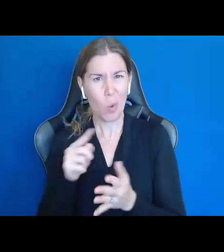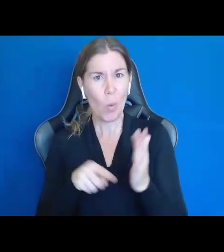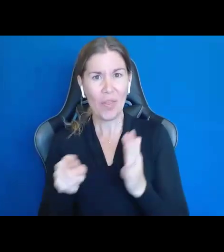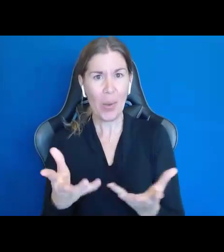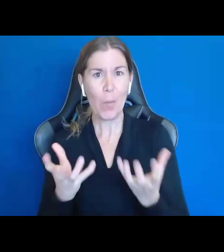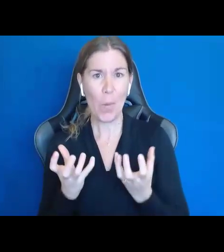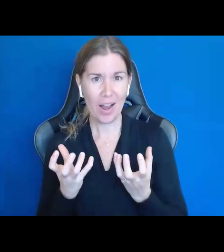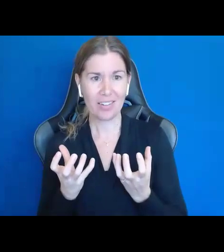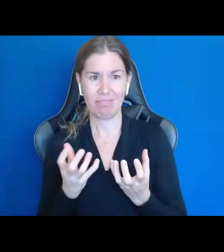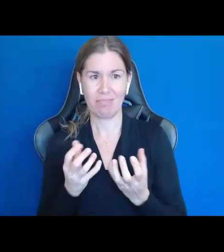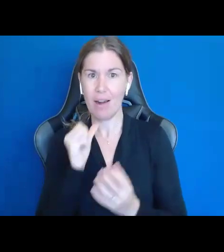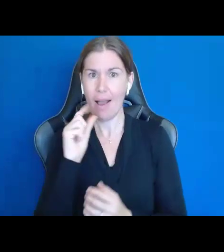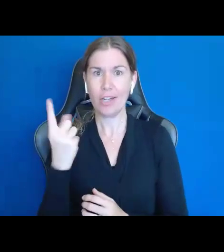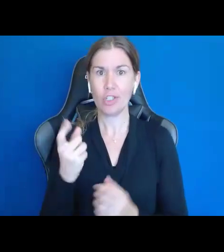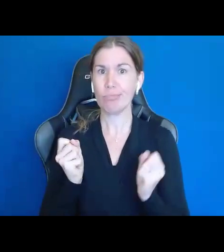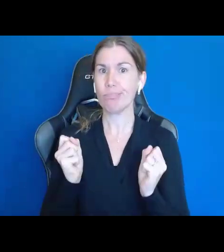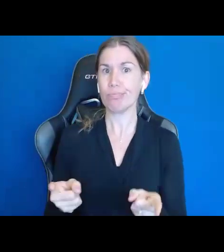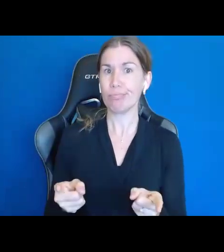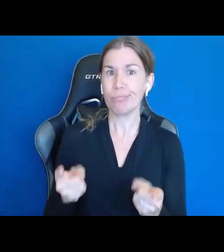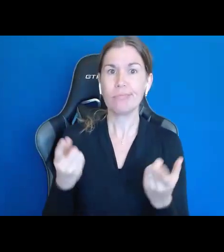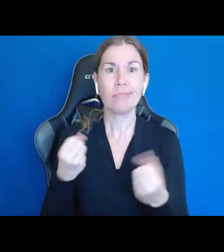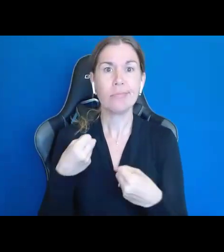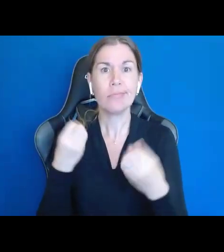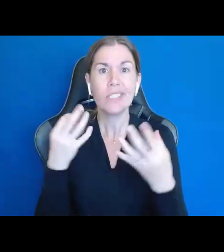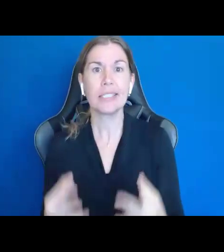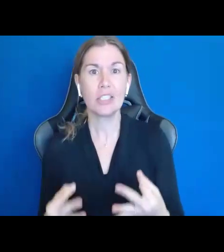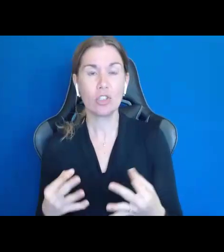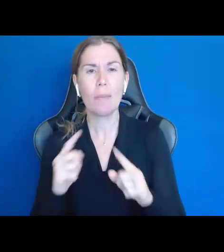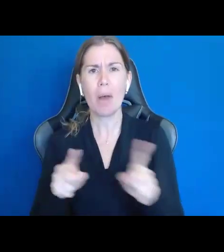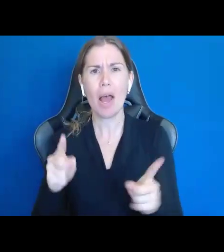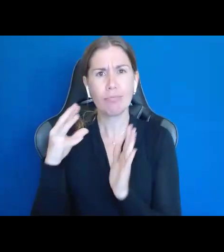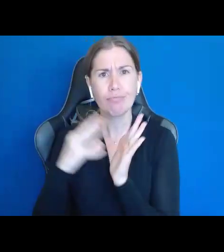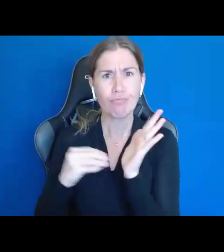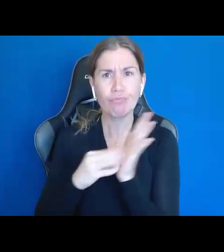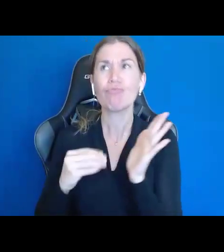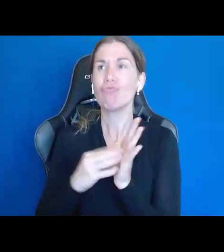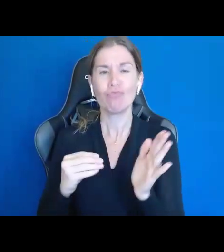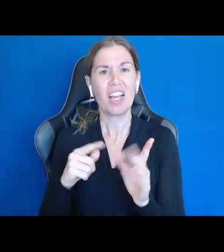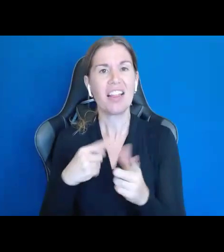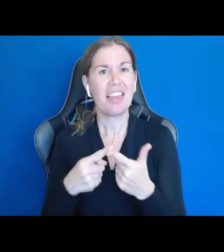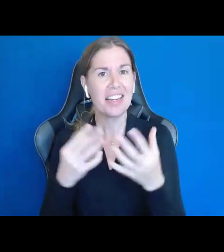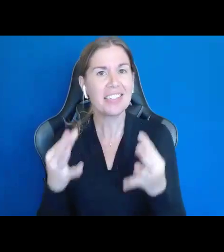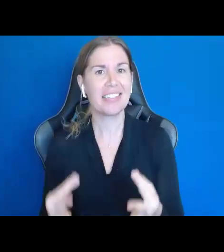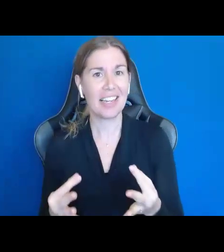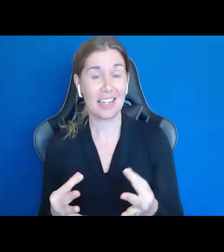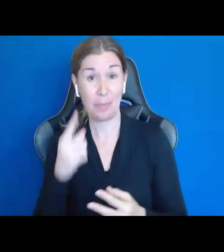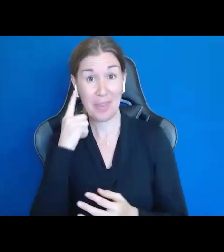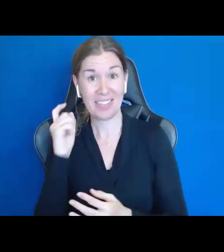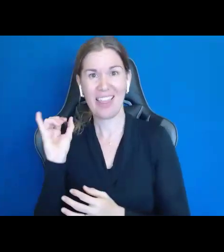They're not just making a snap decision; they're making an informed decision, because that's what Supported Decision Making is.